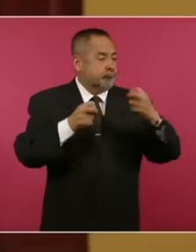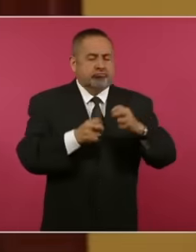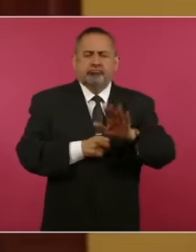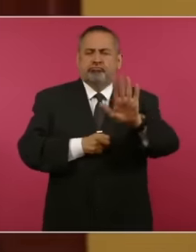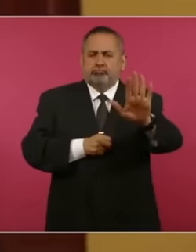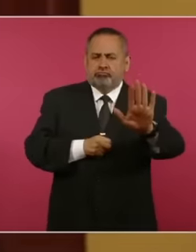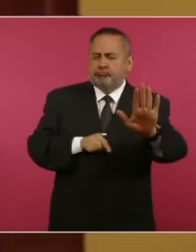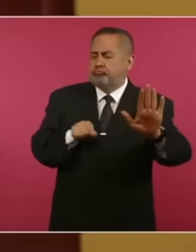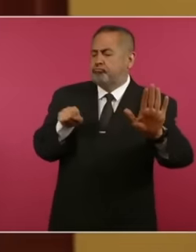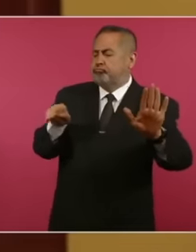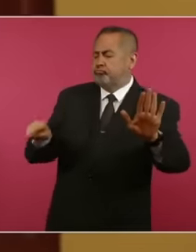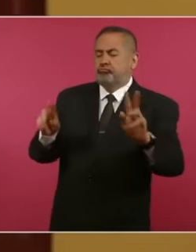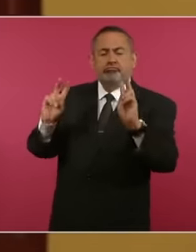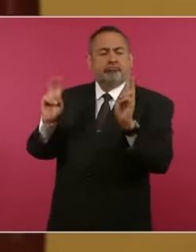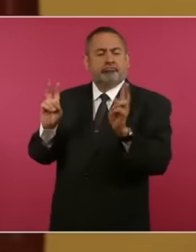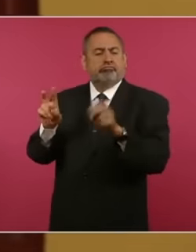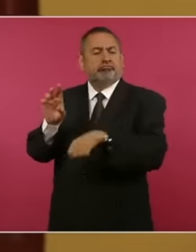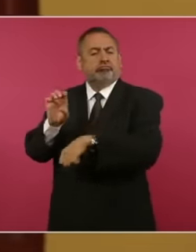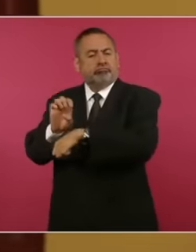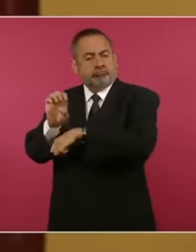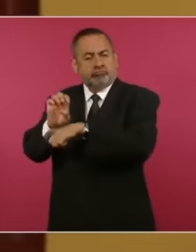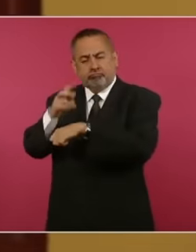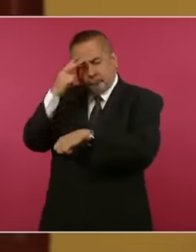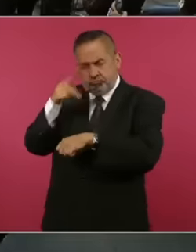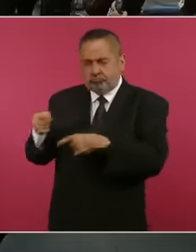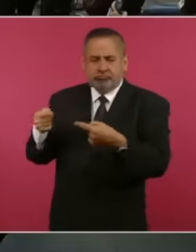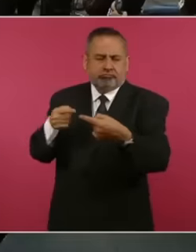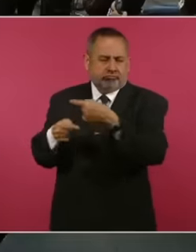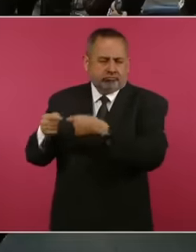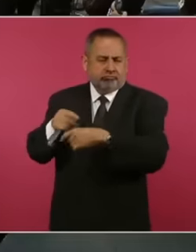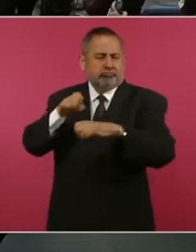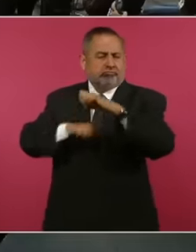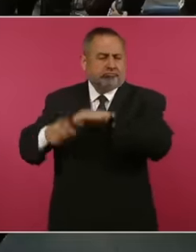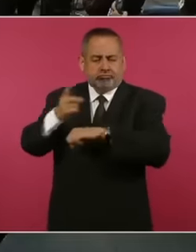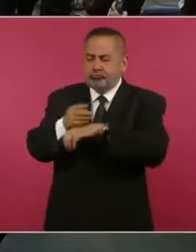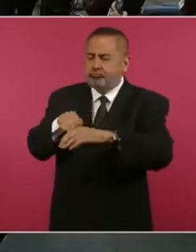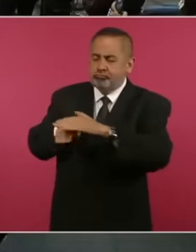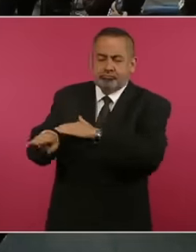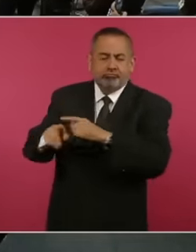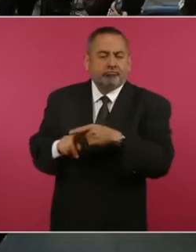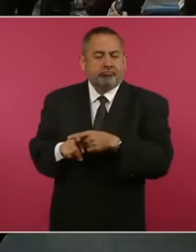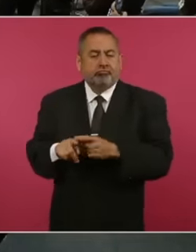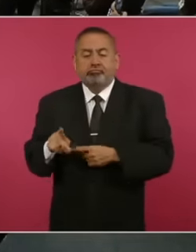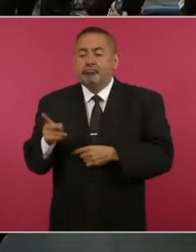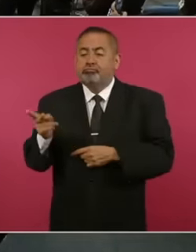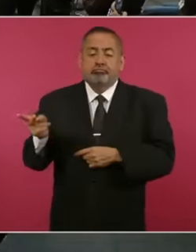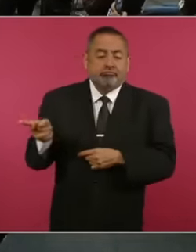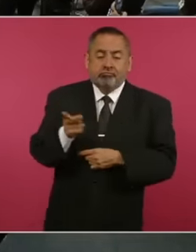referred to the diplomatic issue exercised by the embassies, these premises are not authorized to